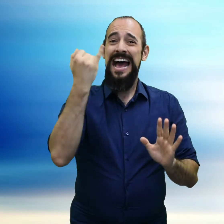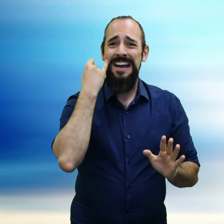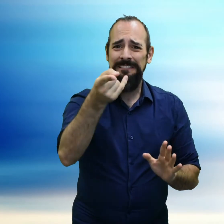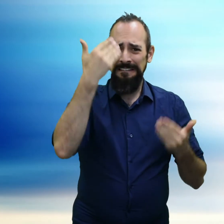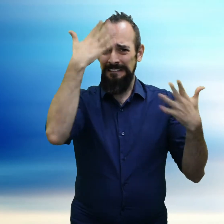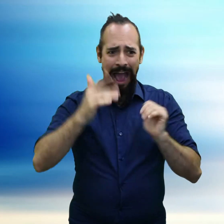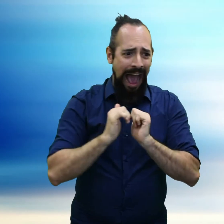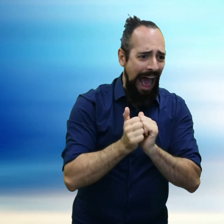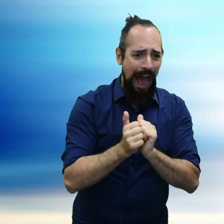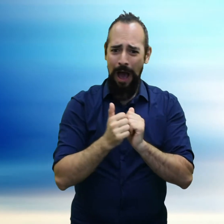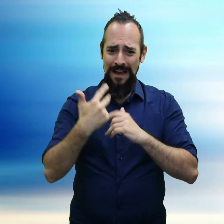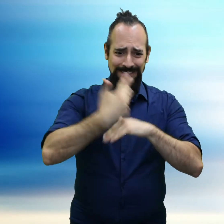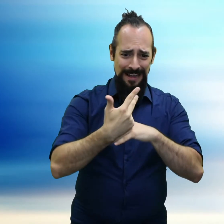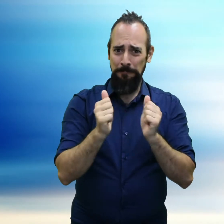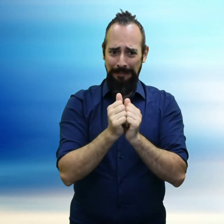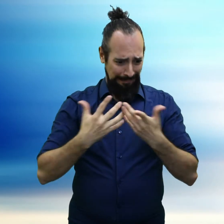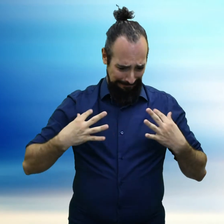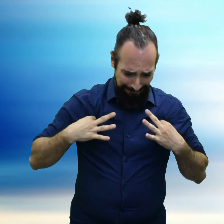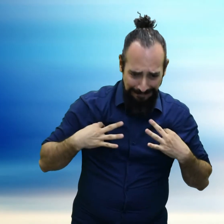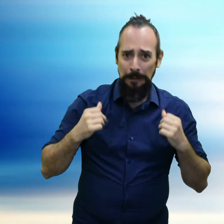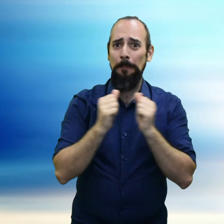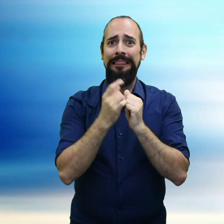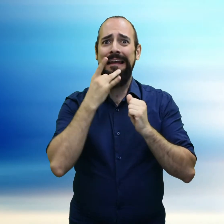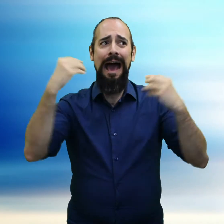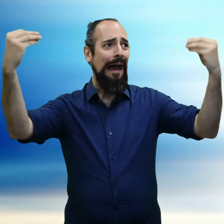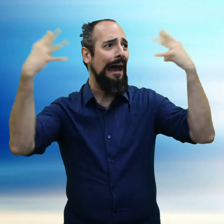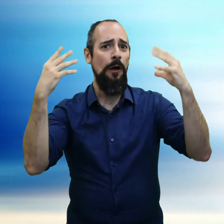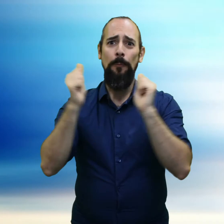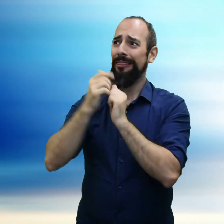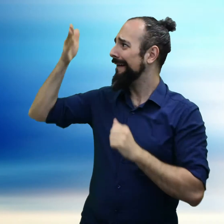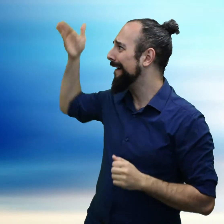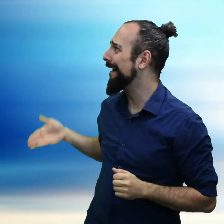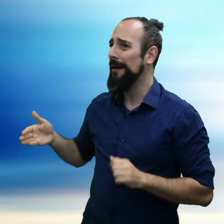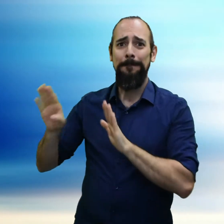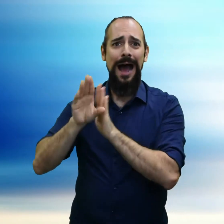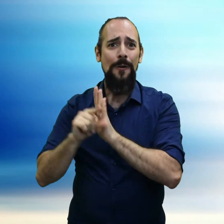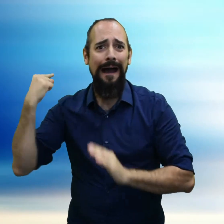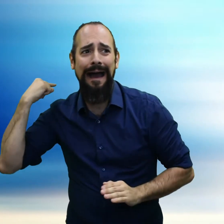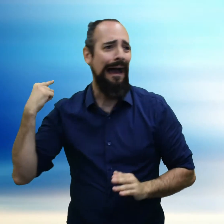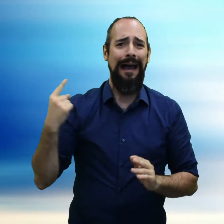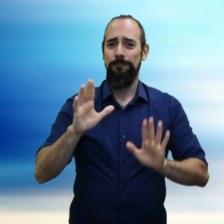If you are unsure of how to make a self-audition video with appropriate clothing, lighting, or background...